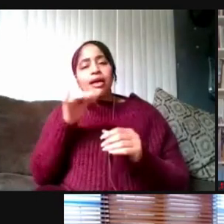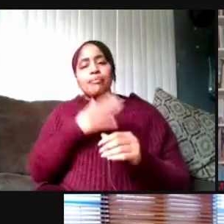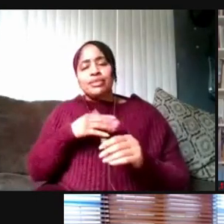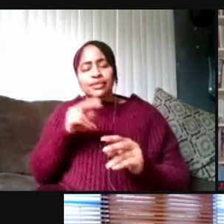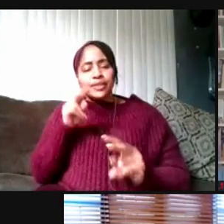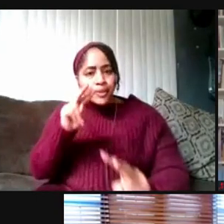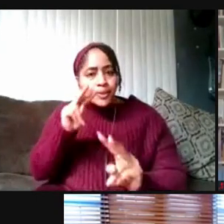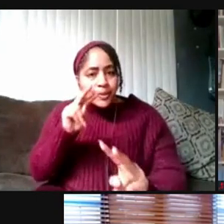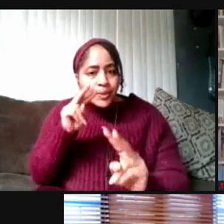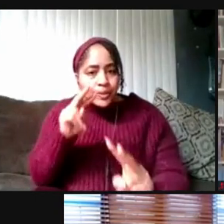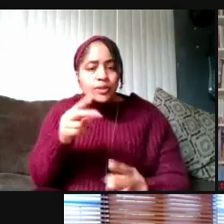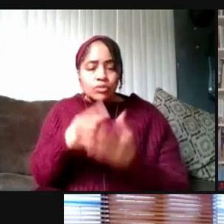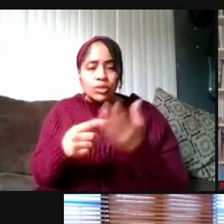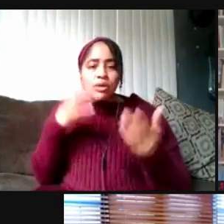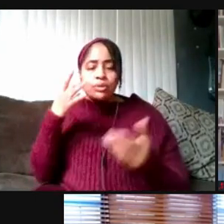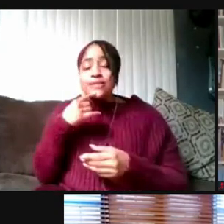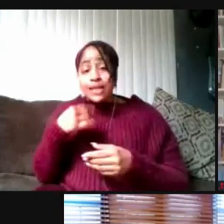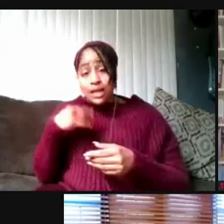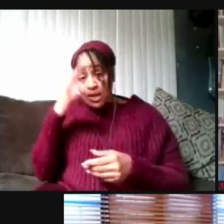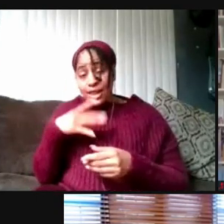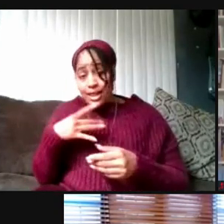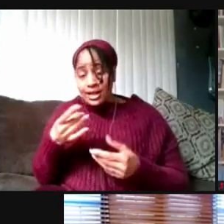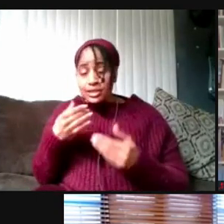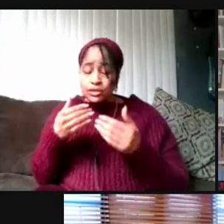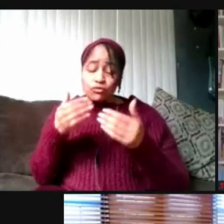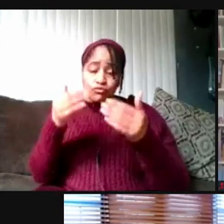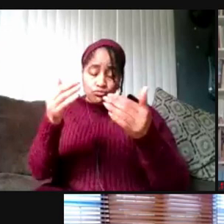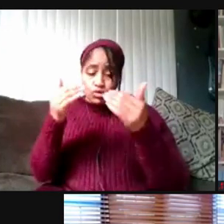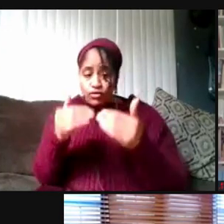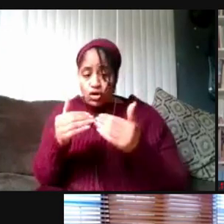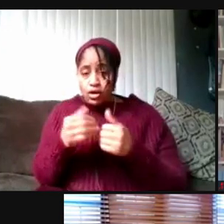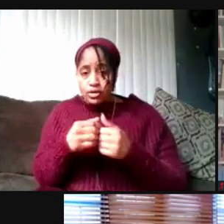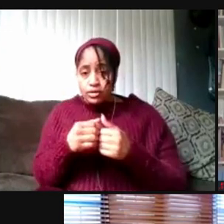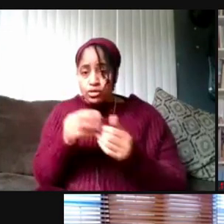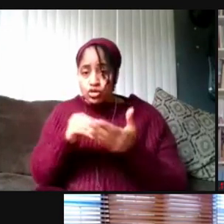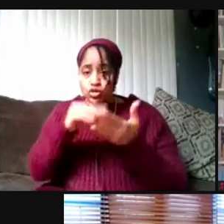And I'd like to move on to student life if we may.